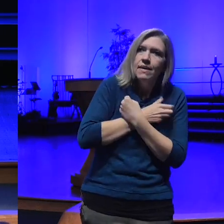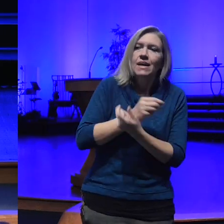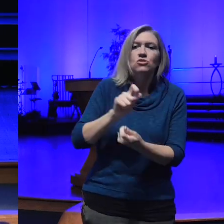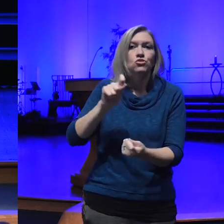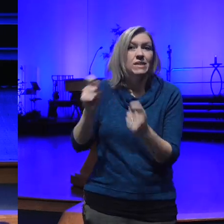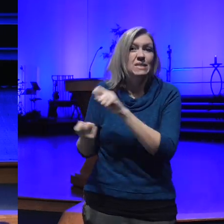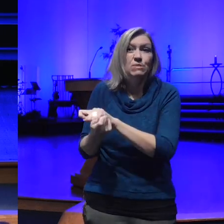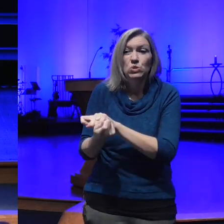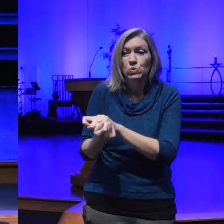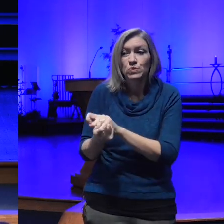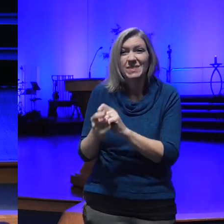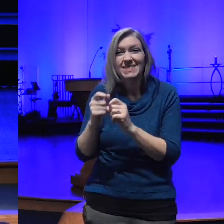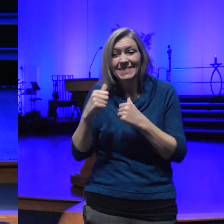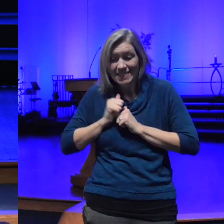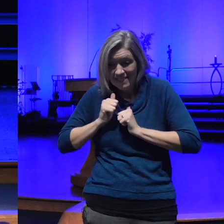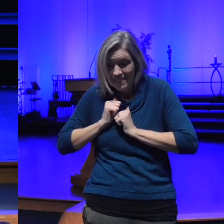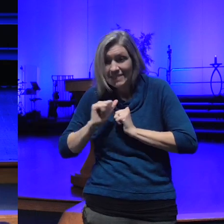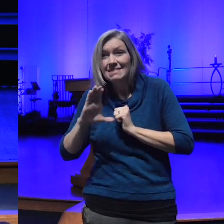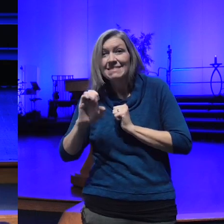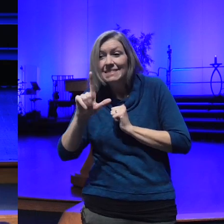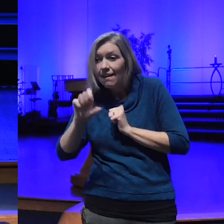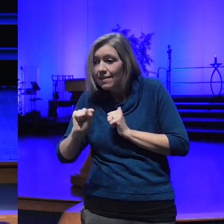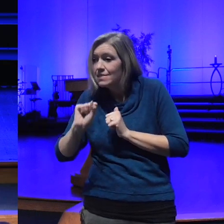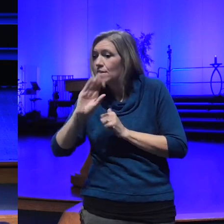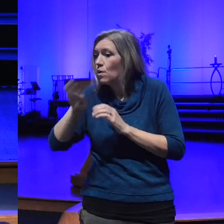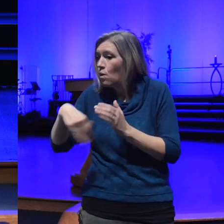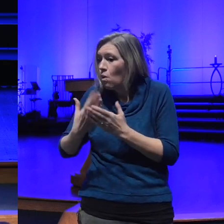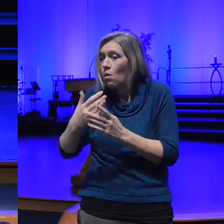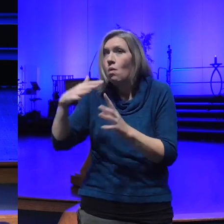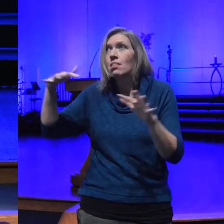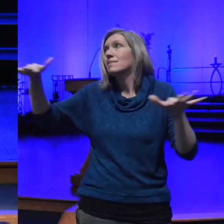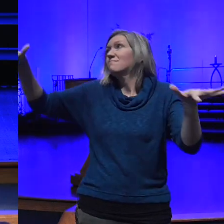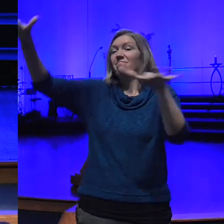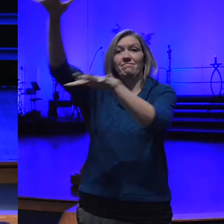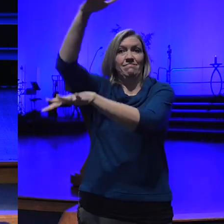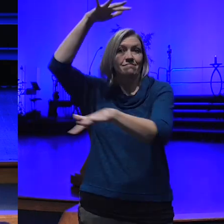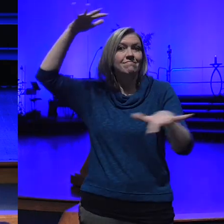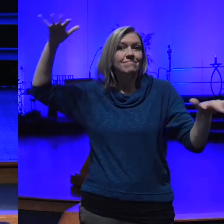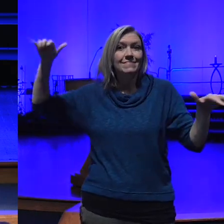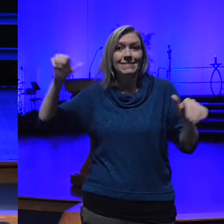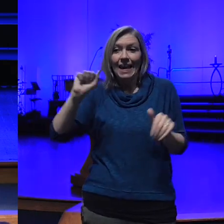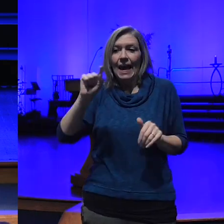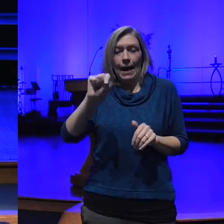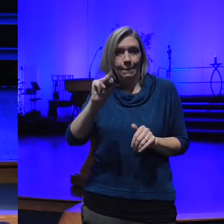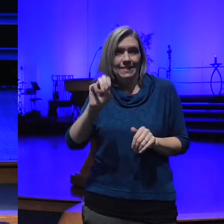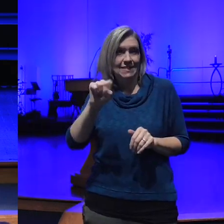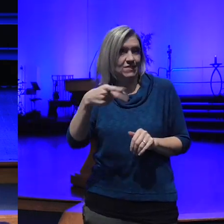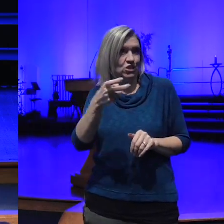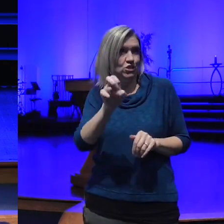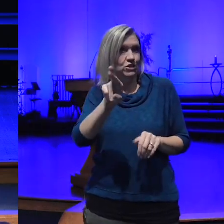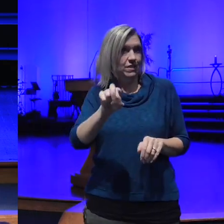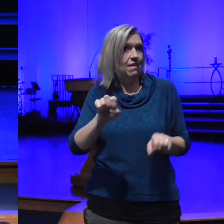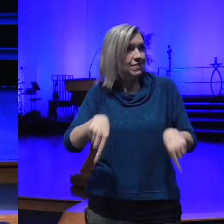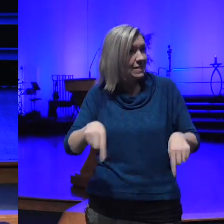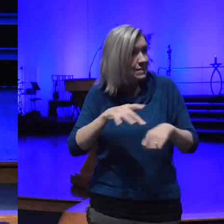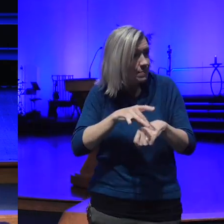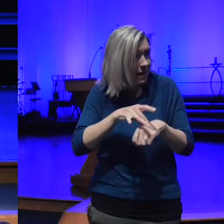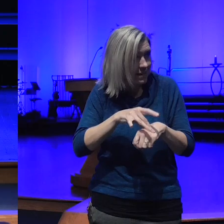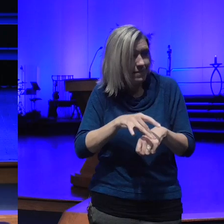and the whole atmosphere of our planet by doing that this is what we talk about and